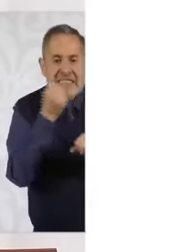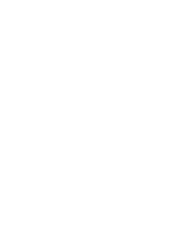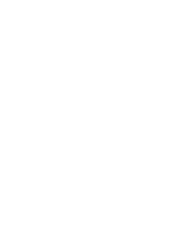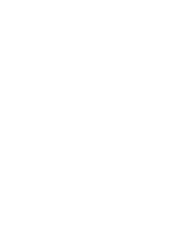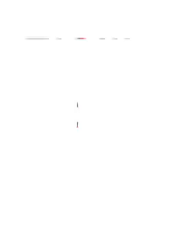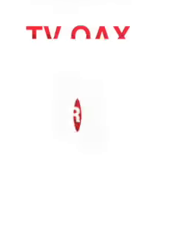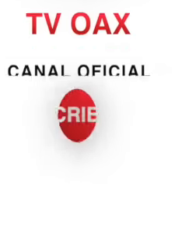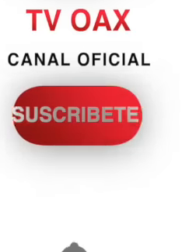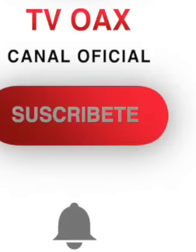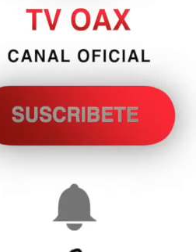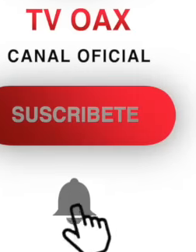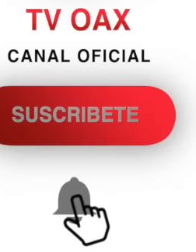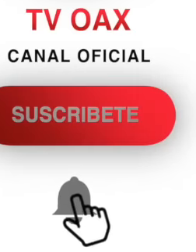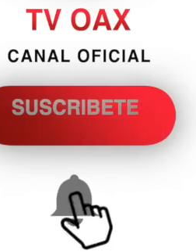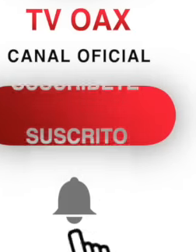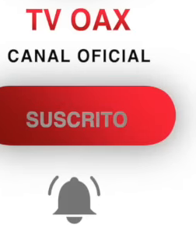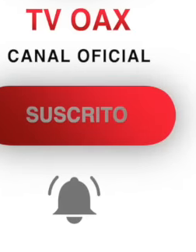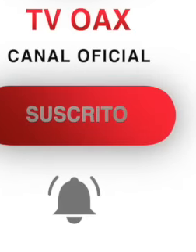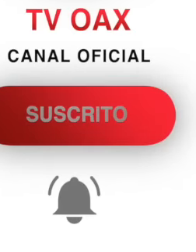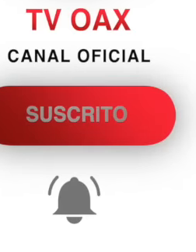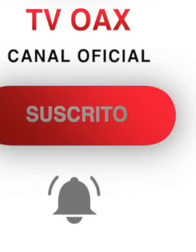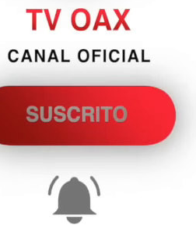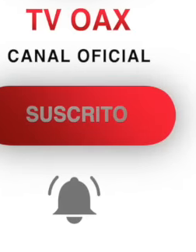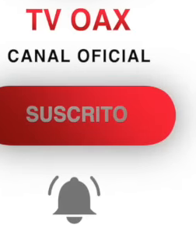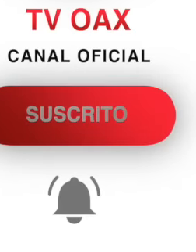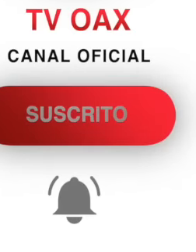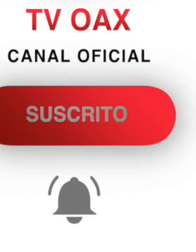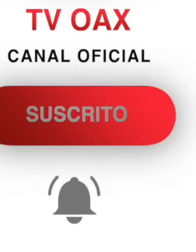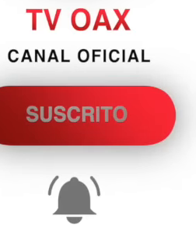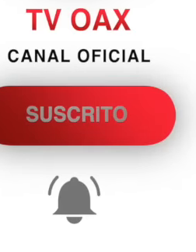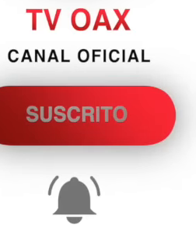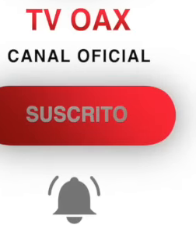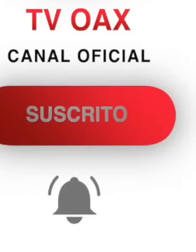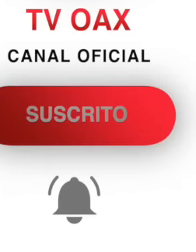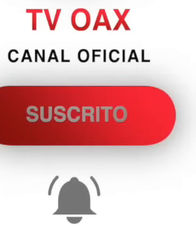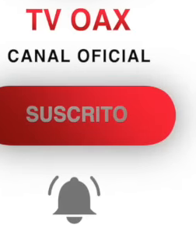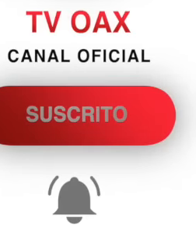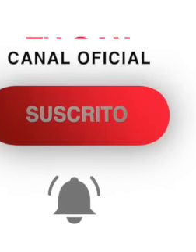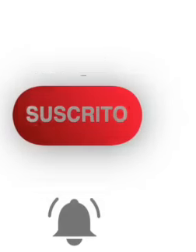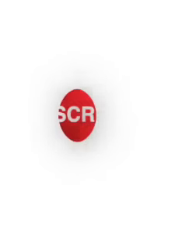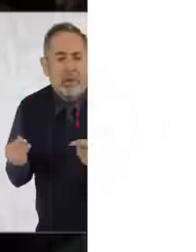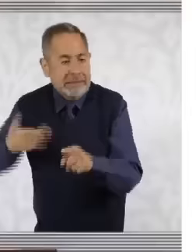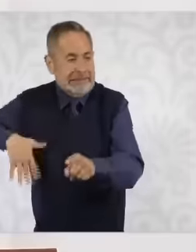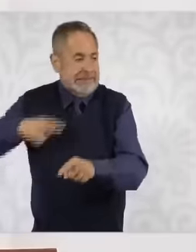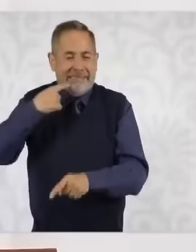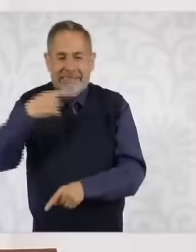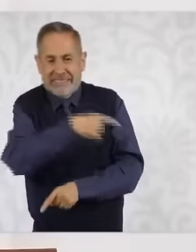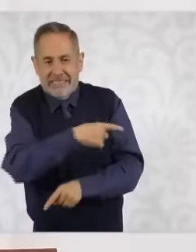of our corn Creoles the corn Creoles the companion at dawn spoke It is not true about Regal from